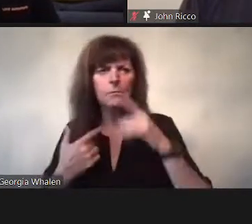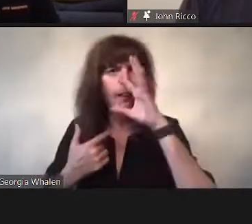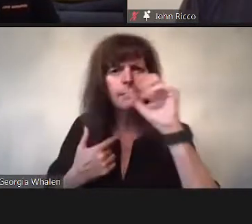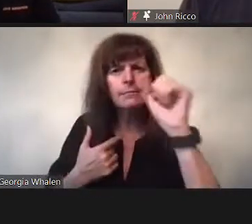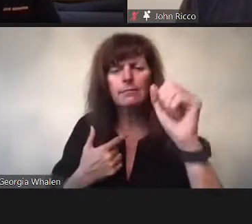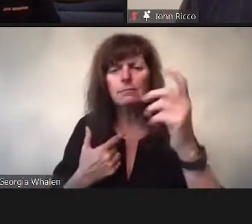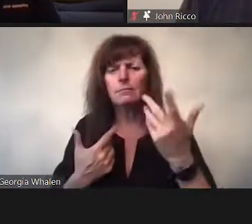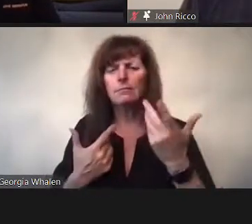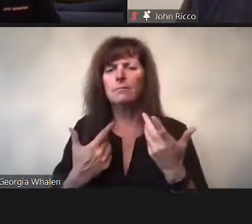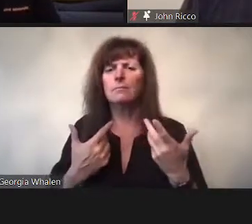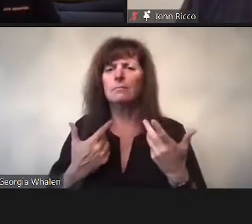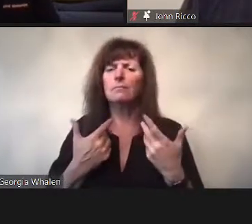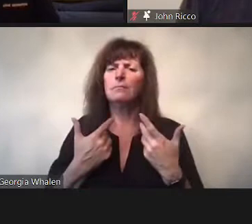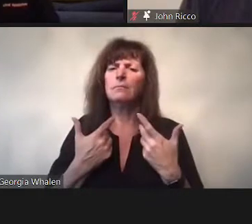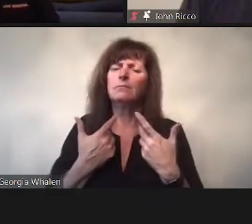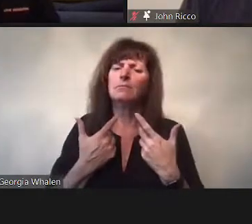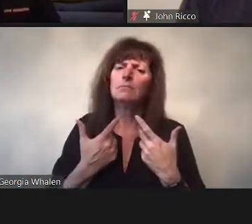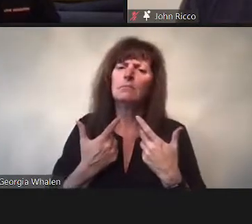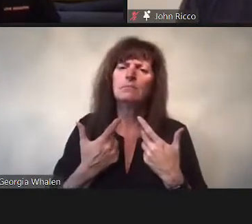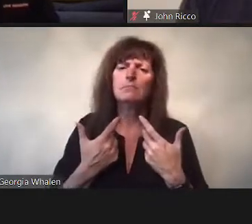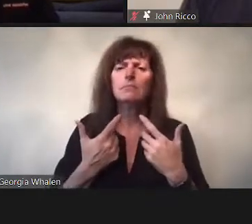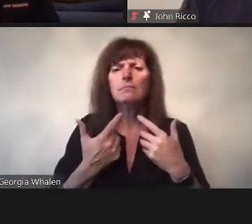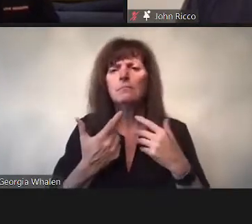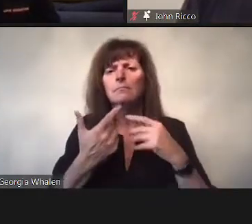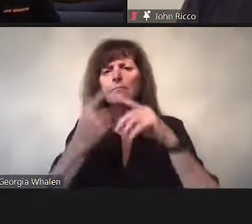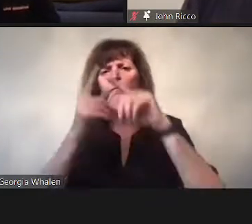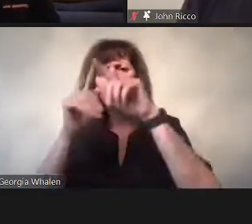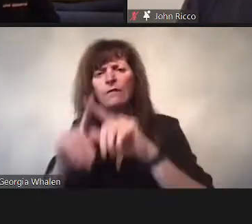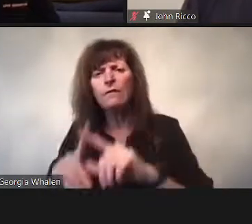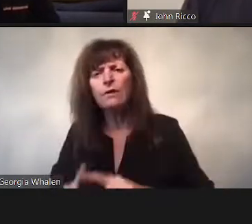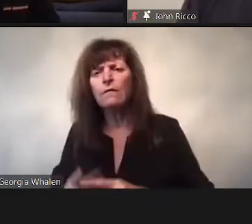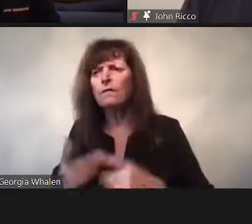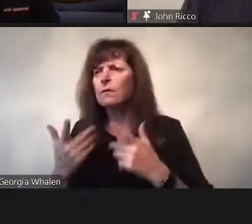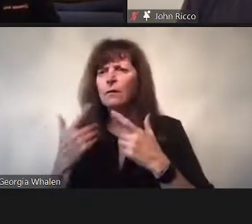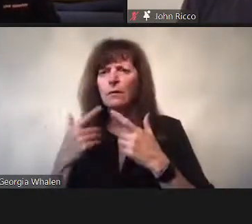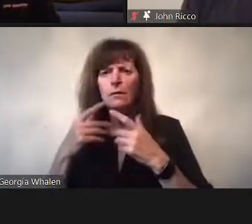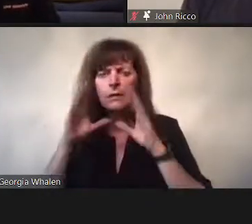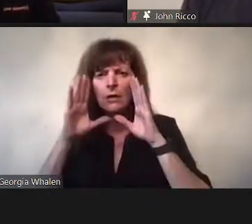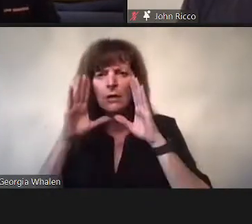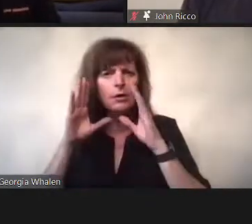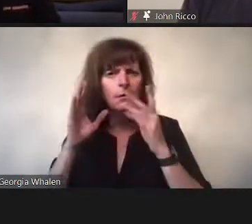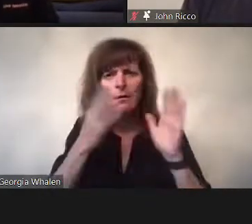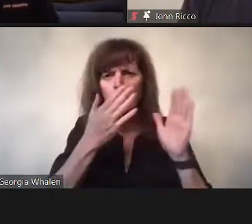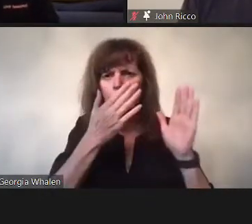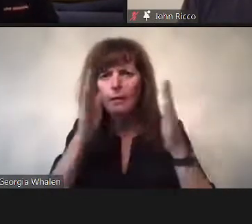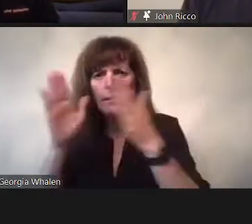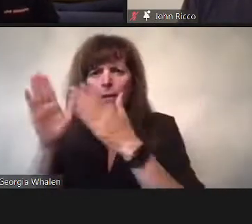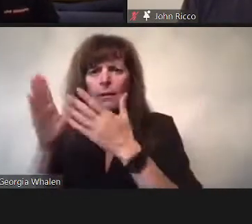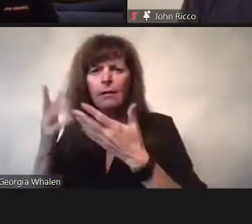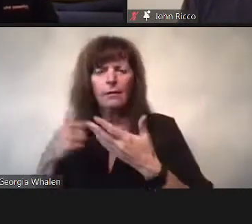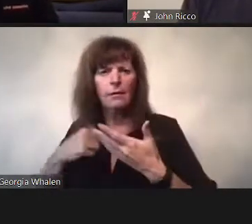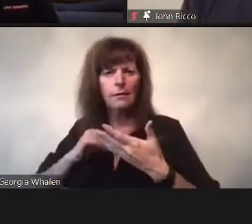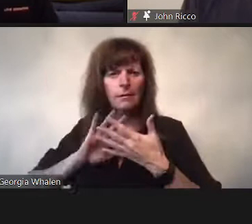Trying to think of dependence in connection with any form of agency, very broadly construed,